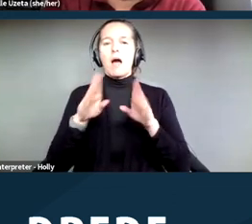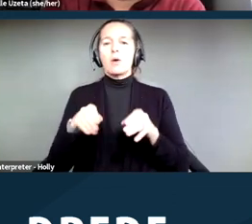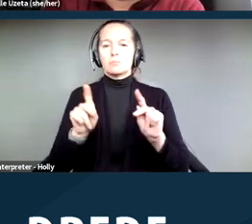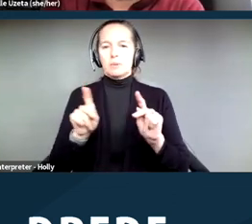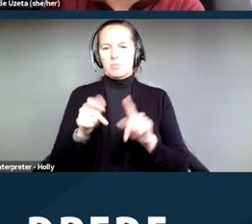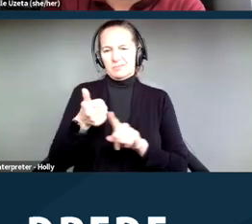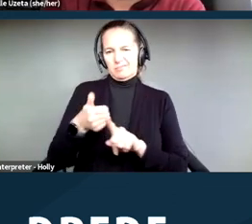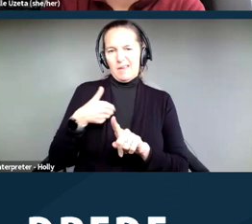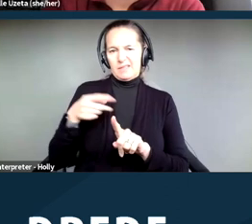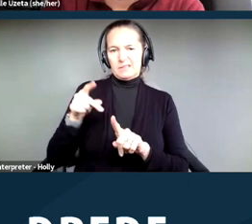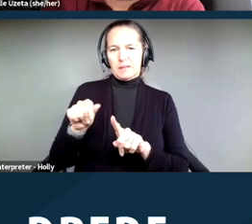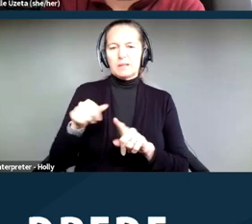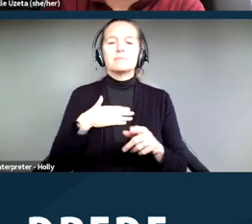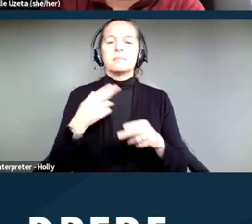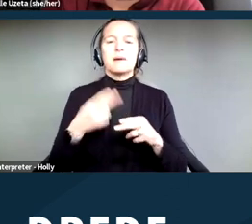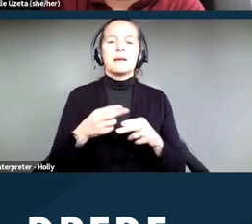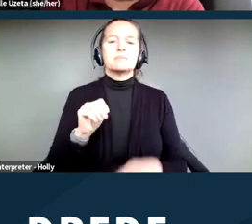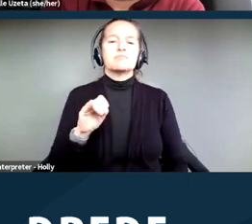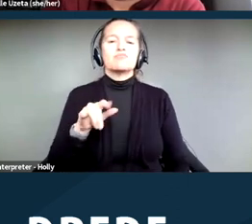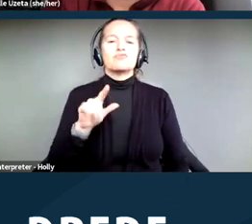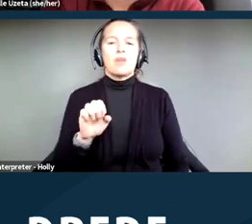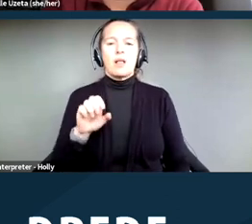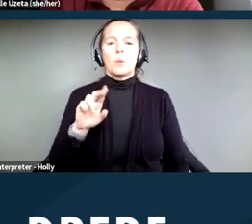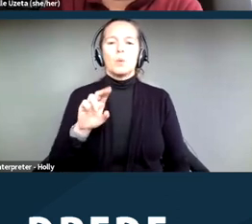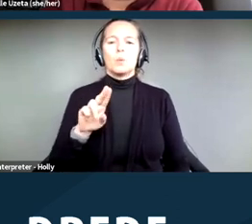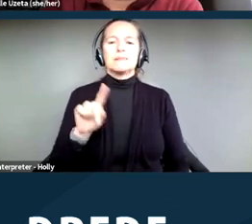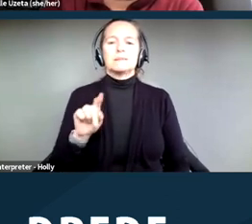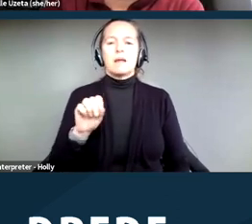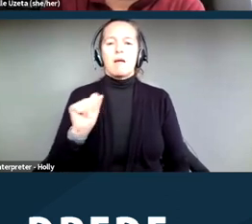As Diana mentioned, my name is Michelle Uzeta, and I'm the Deputy Legal Director